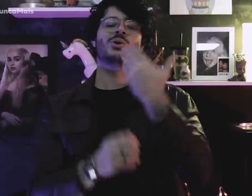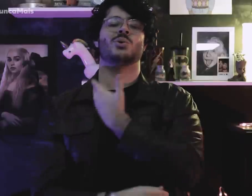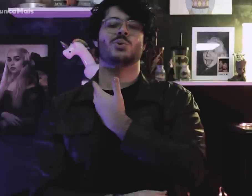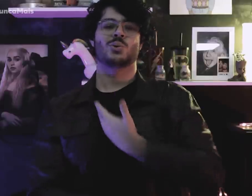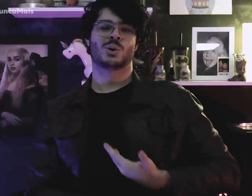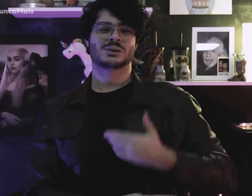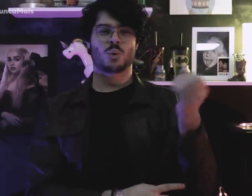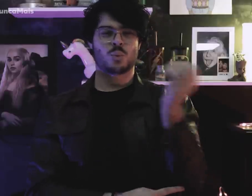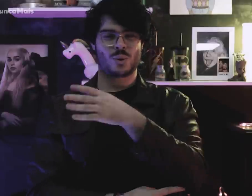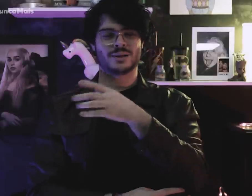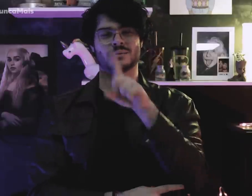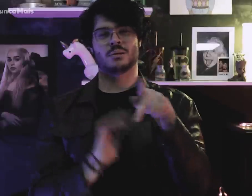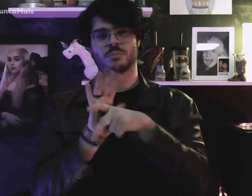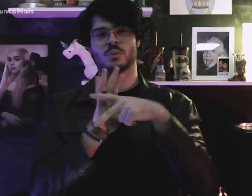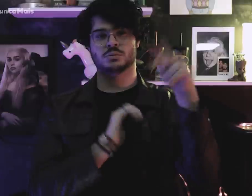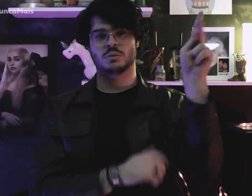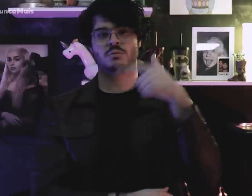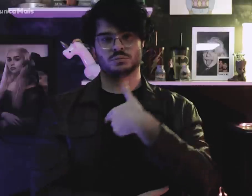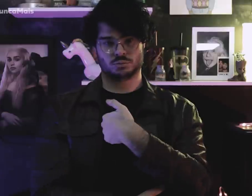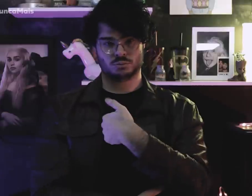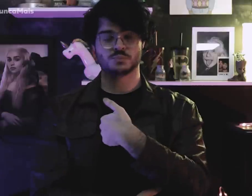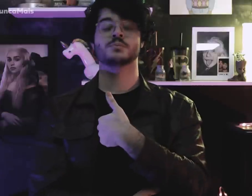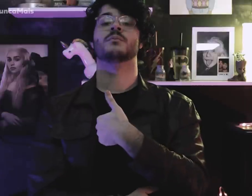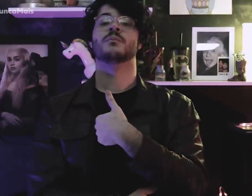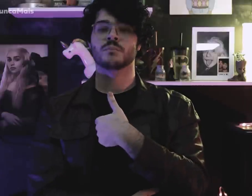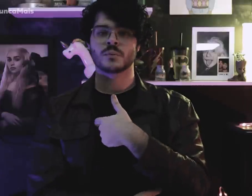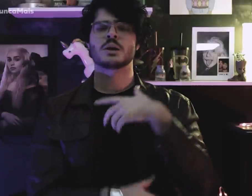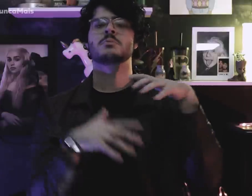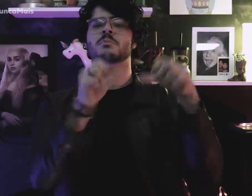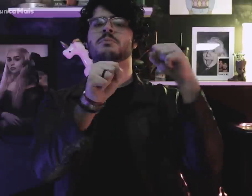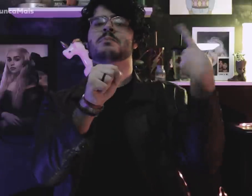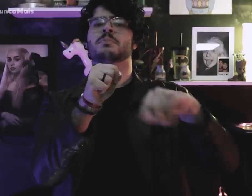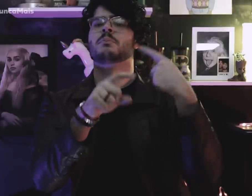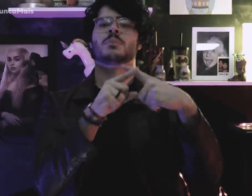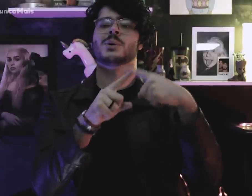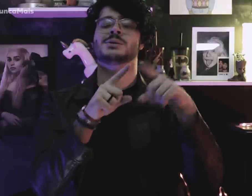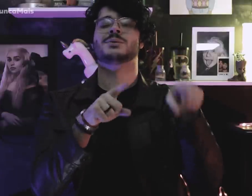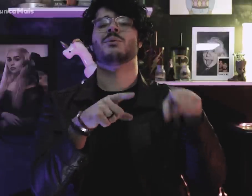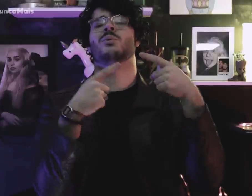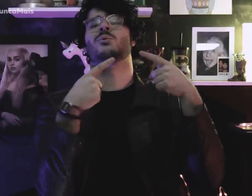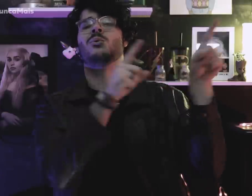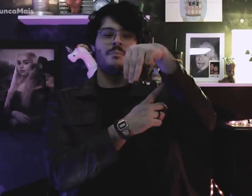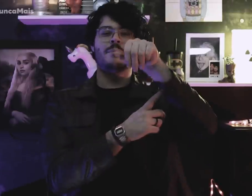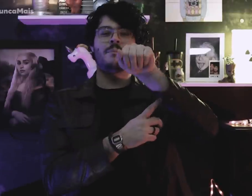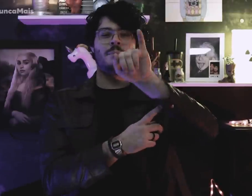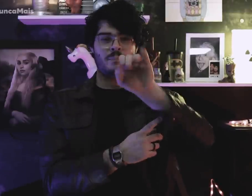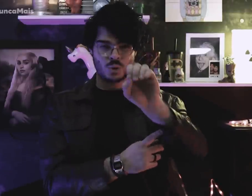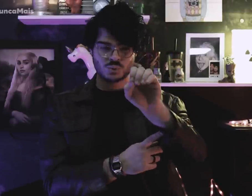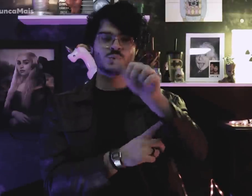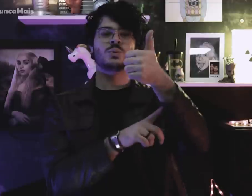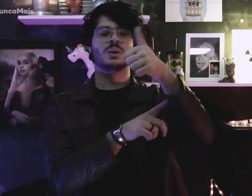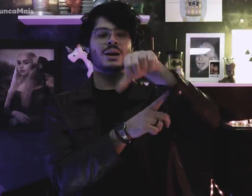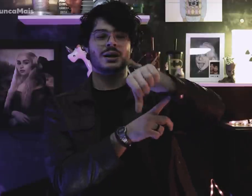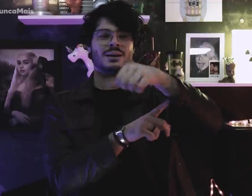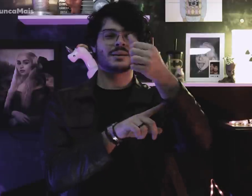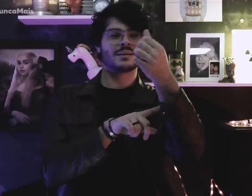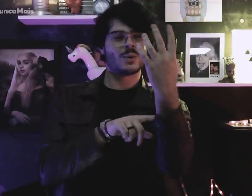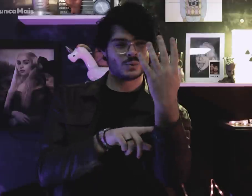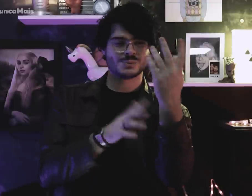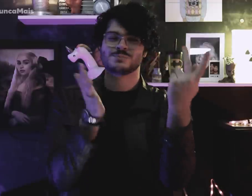the dictatorship of the Estado Novo Vargas by subversion. In May 1964,